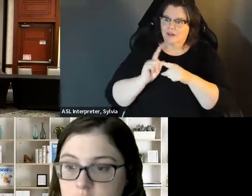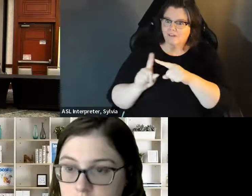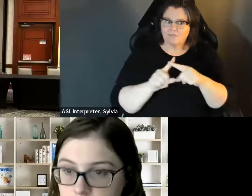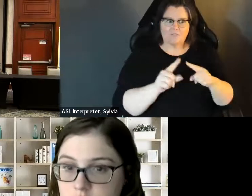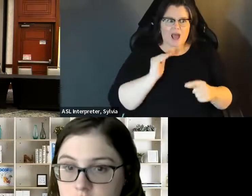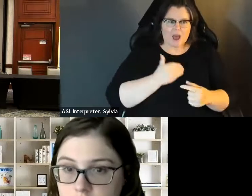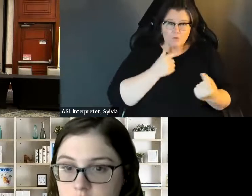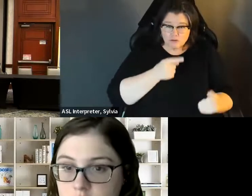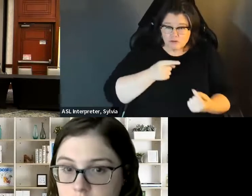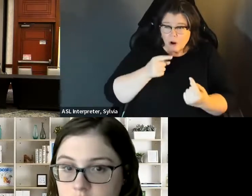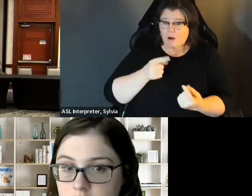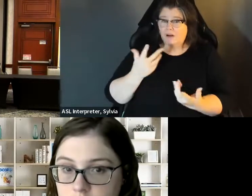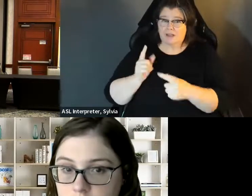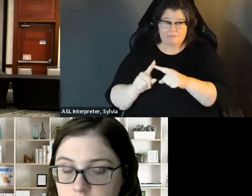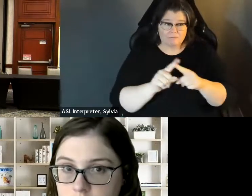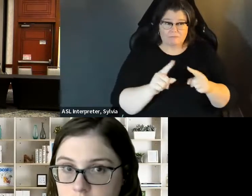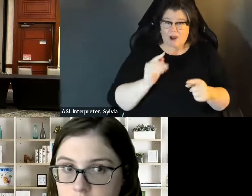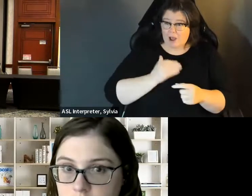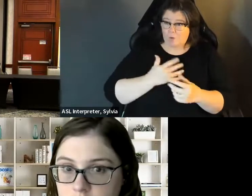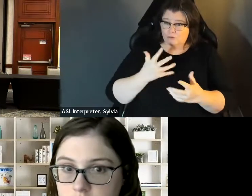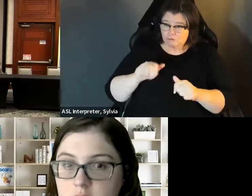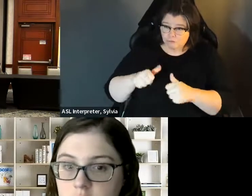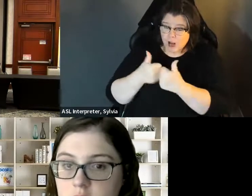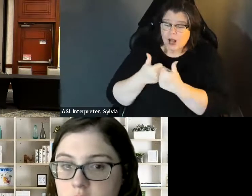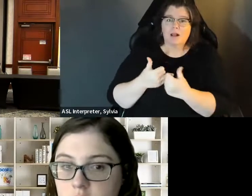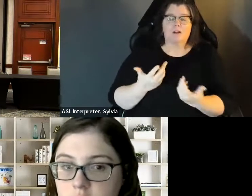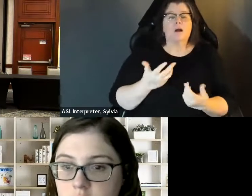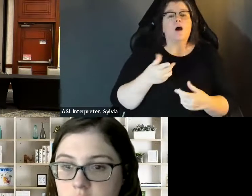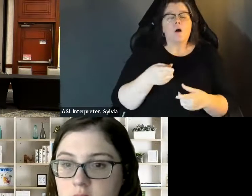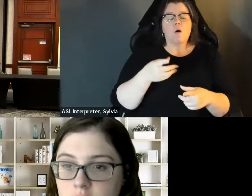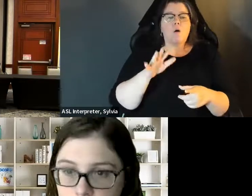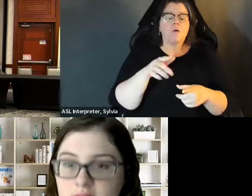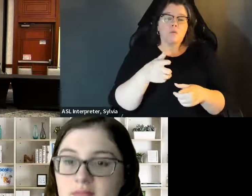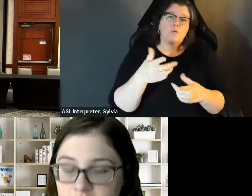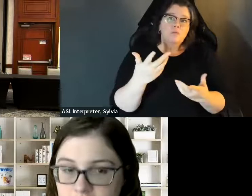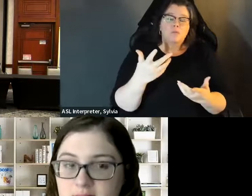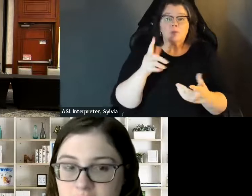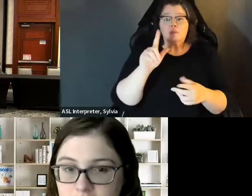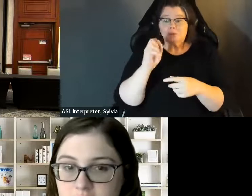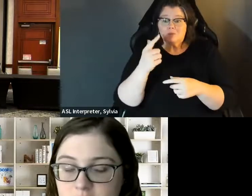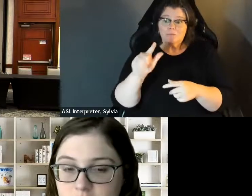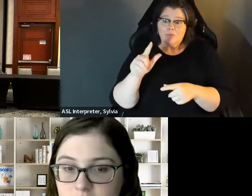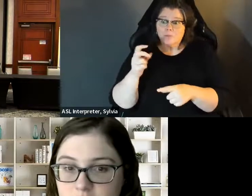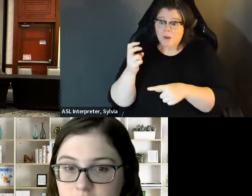was able to also show some of the challenges that we have so that was part of representation and being the So that was part of representation and being the legally blind community, a lot of things, you know. legally blind community, a lot of things, you know, it was